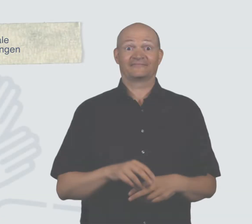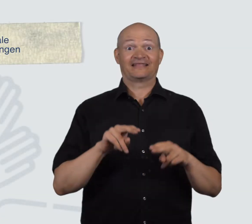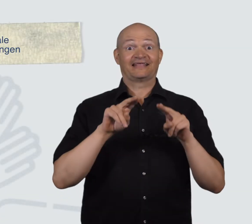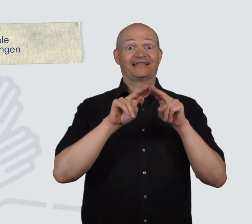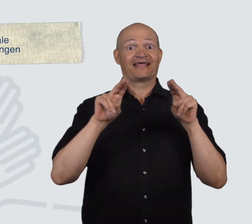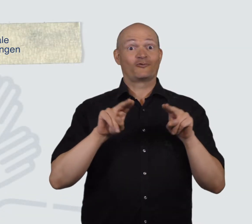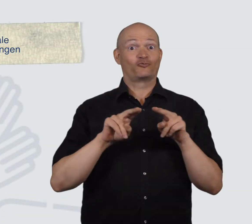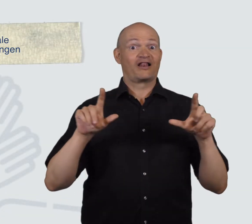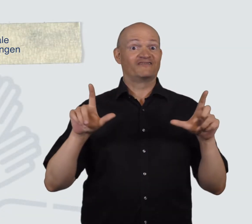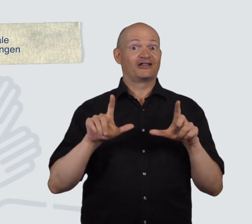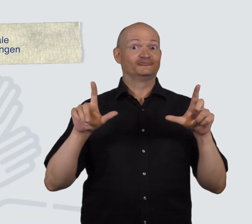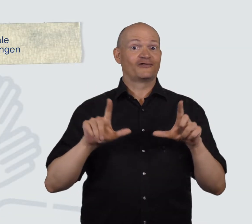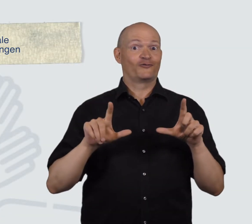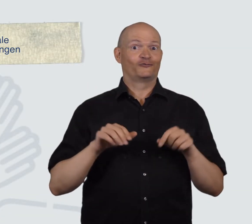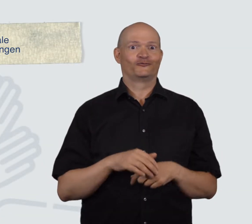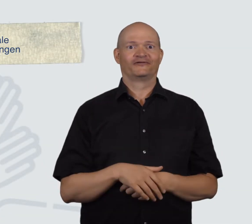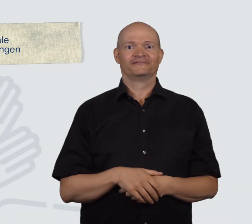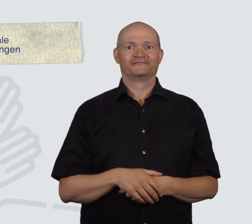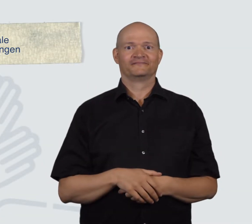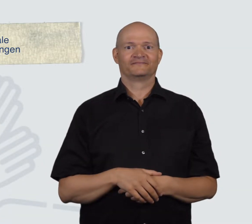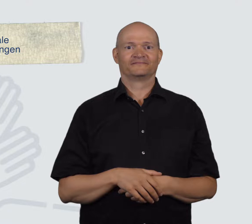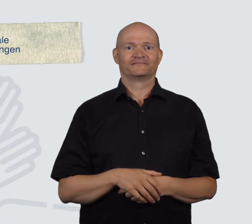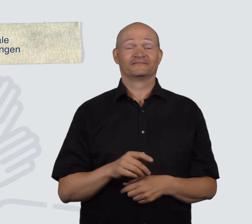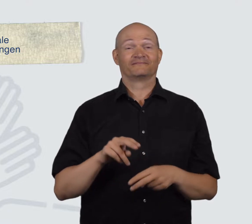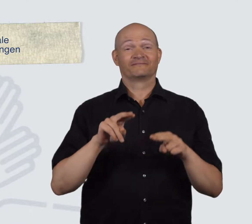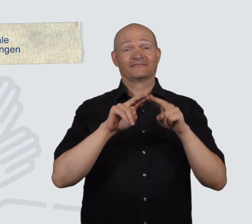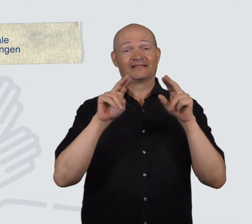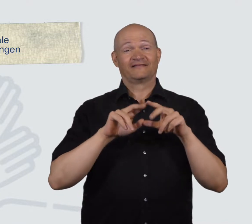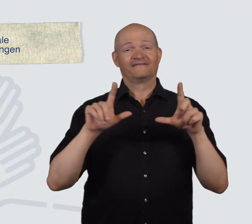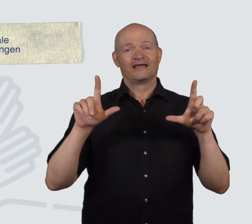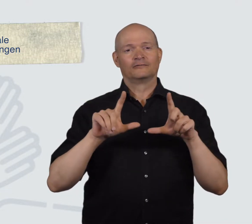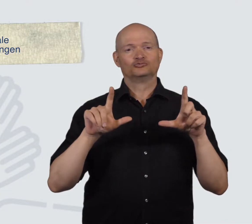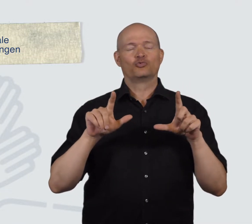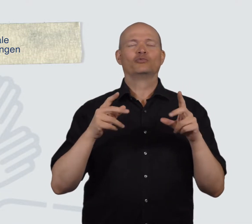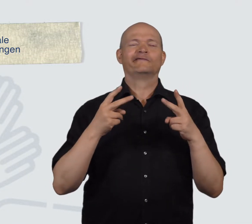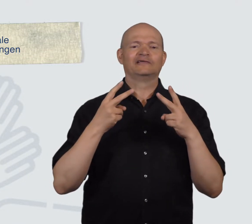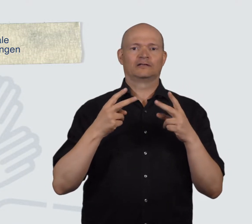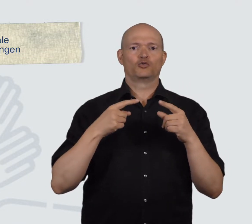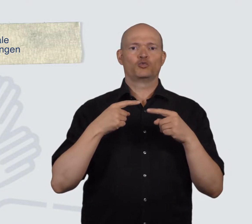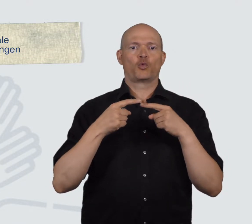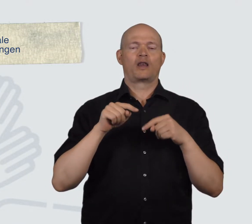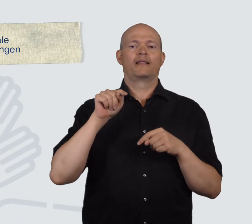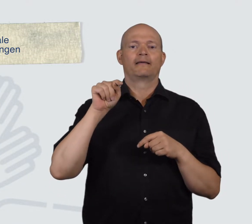International events International events play an important role